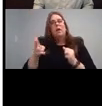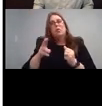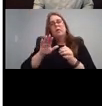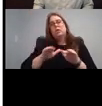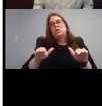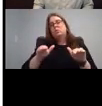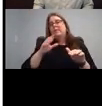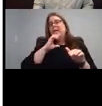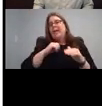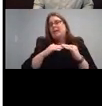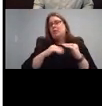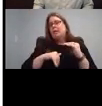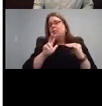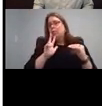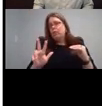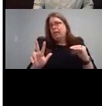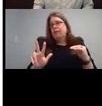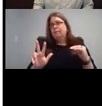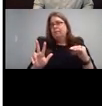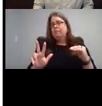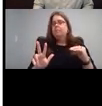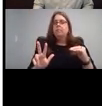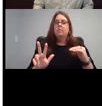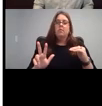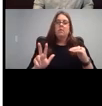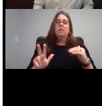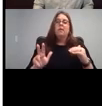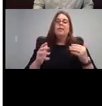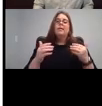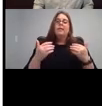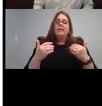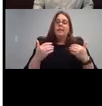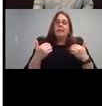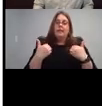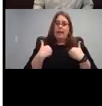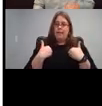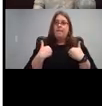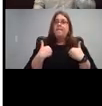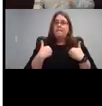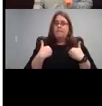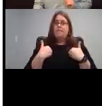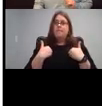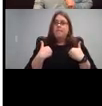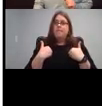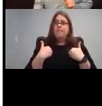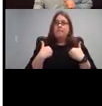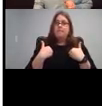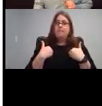And there's space available in Northern California, they're actually there. At the time I posted it, there were five positions